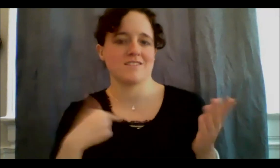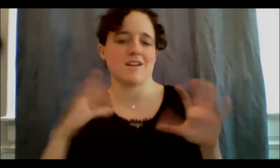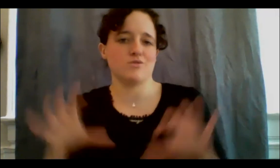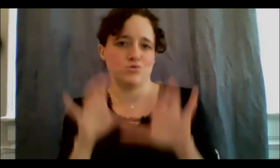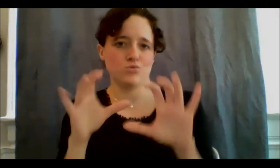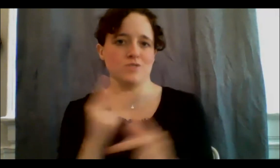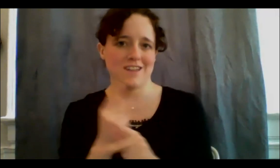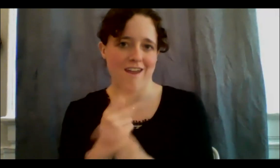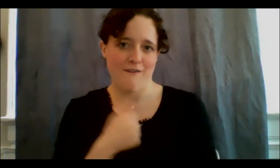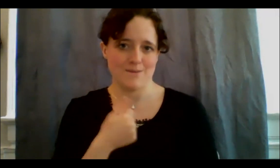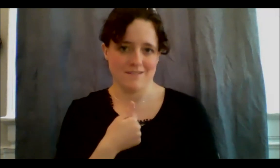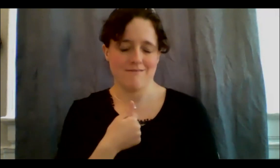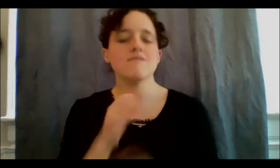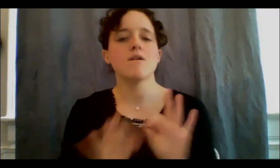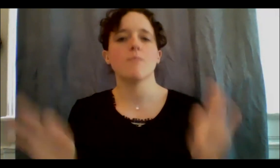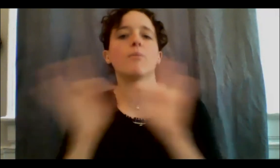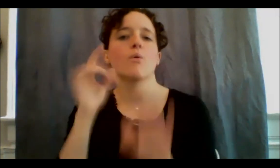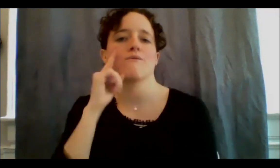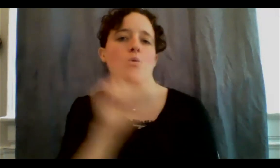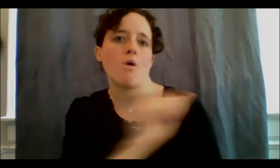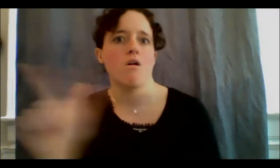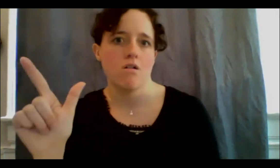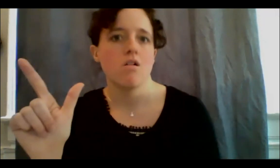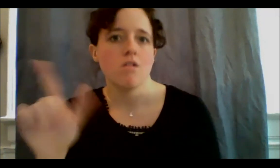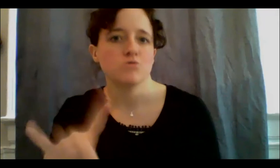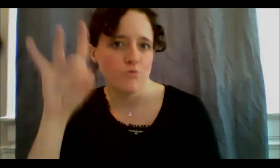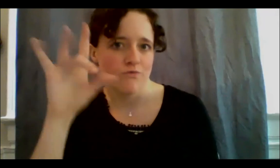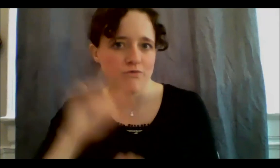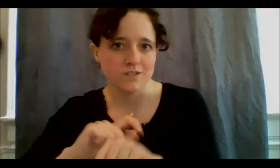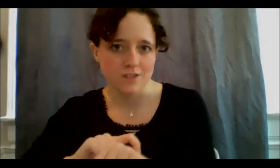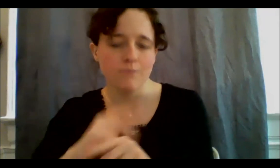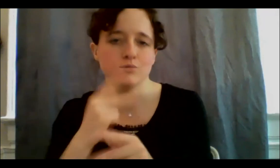are gonna keep us healthy at this time. Those are some of the things that I do,